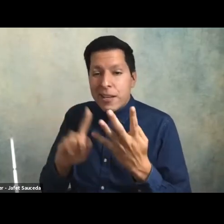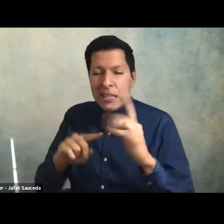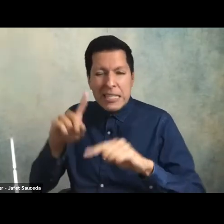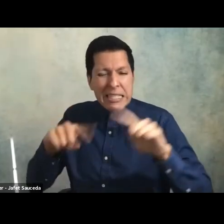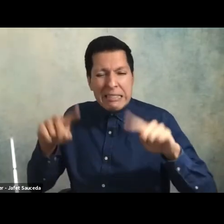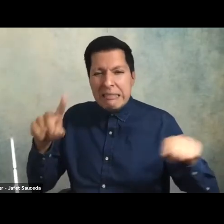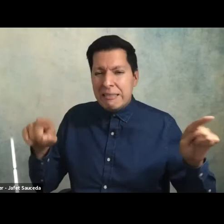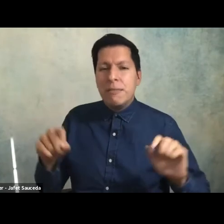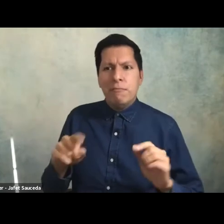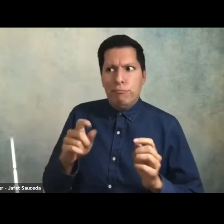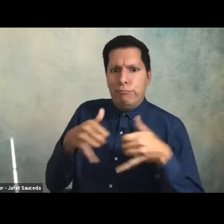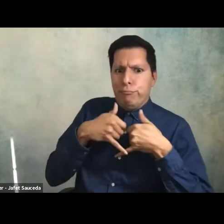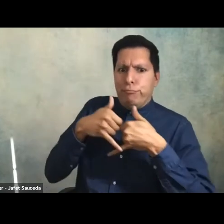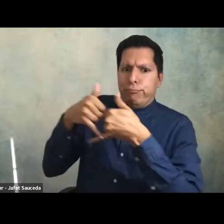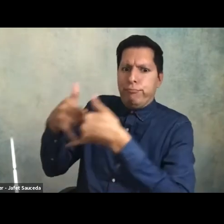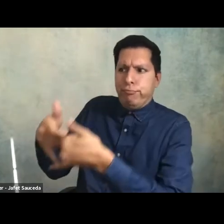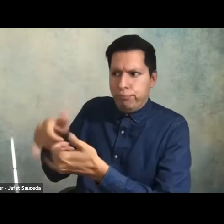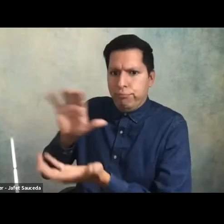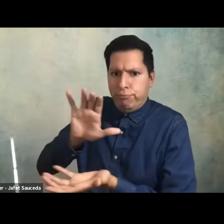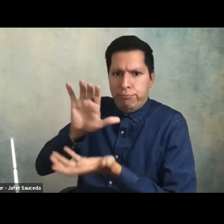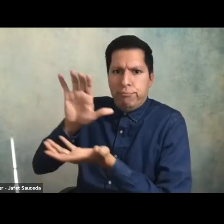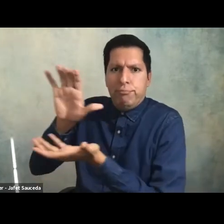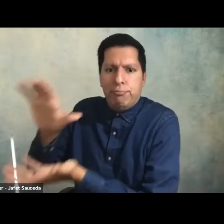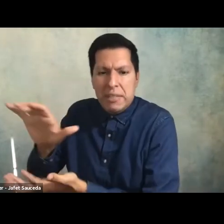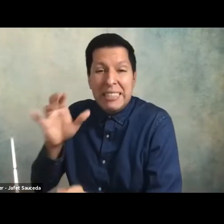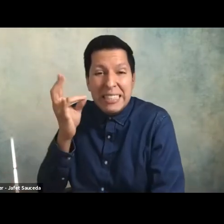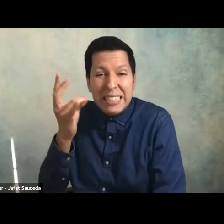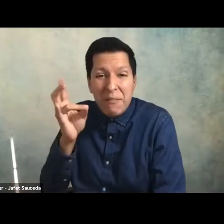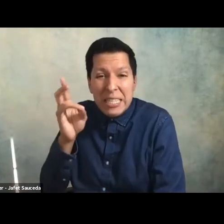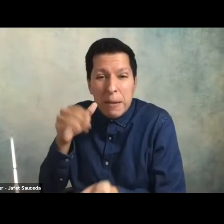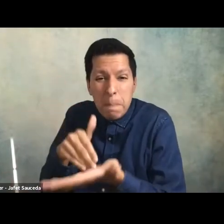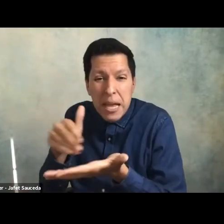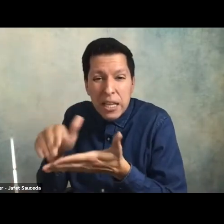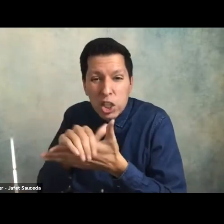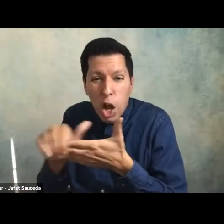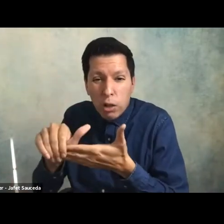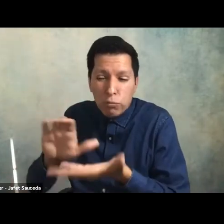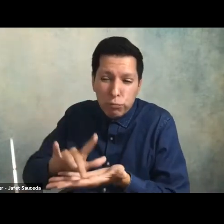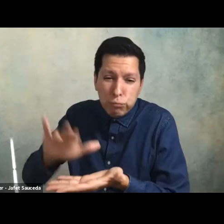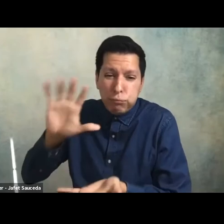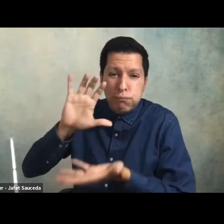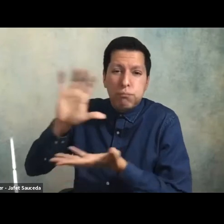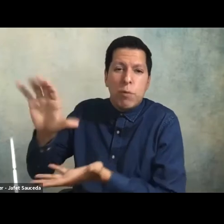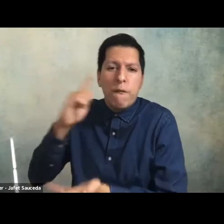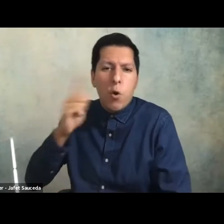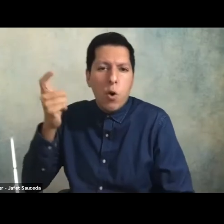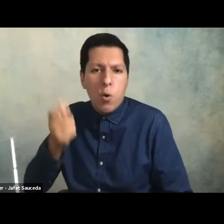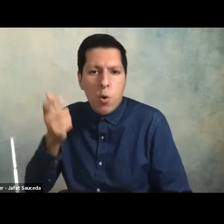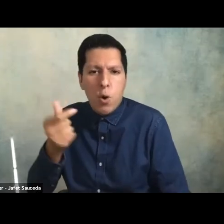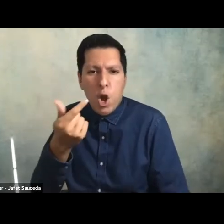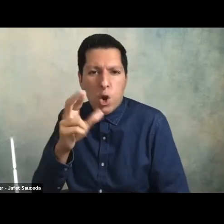awarded him more than 17 million dollars in grants he is truly the real deal